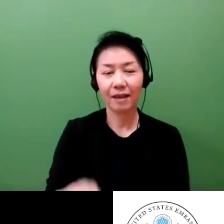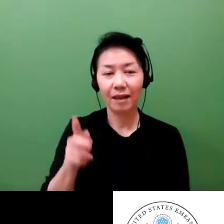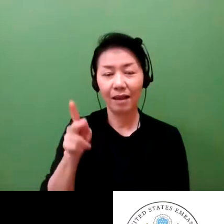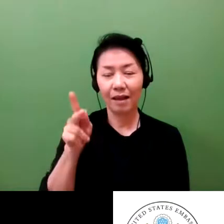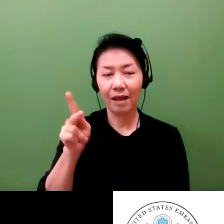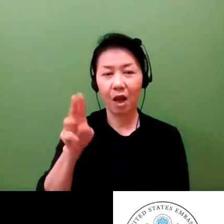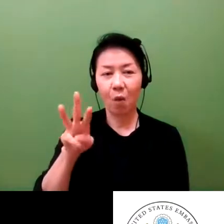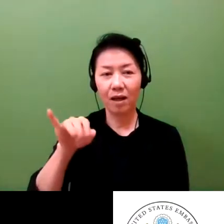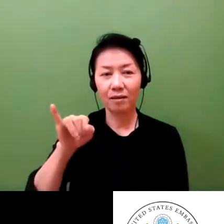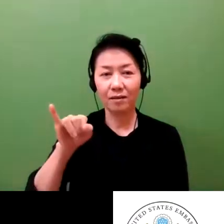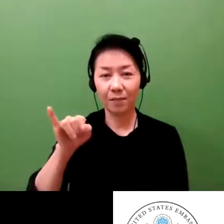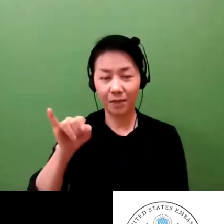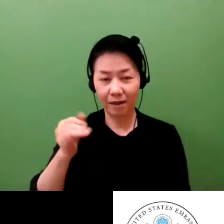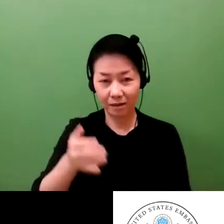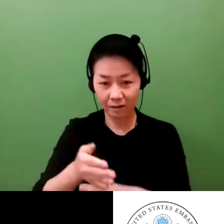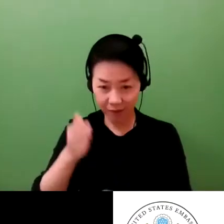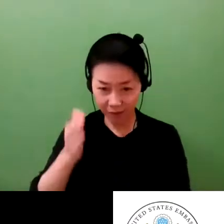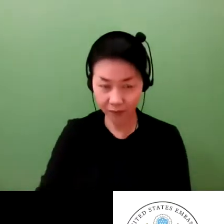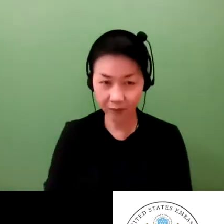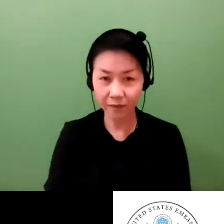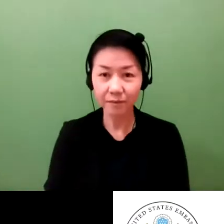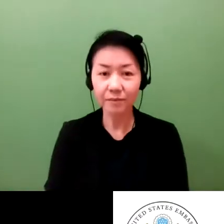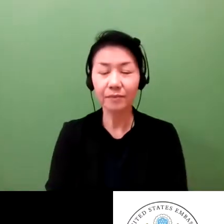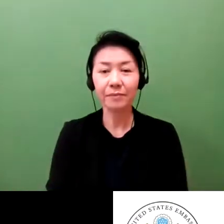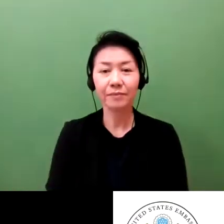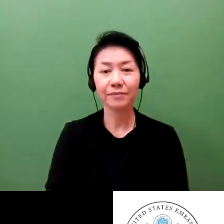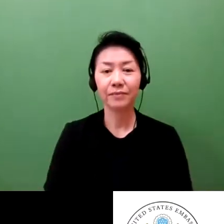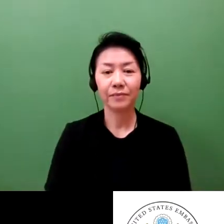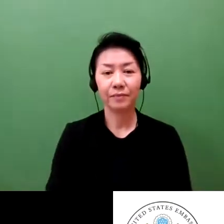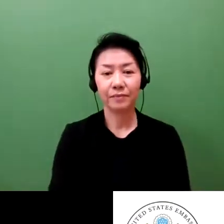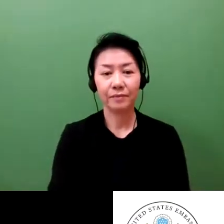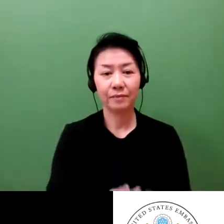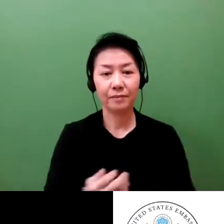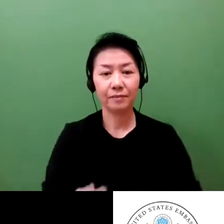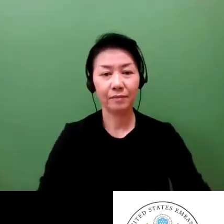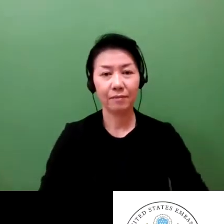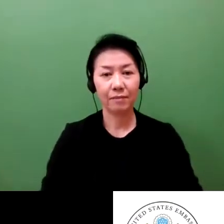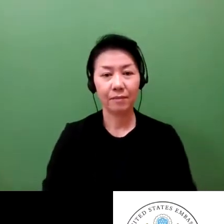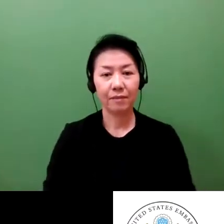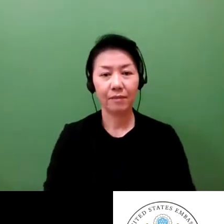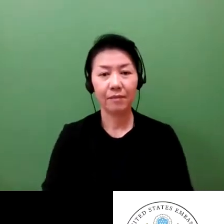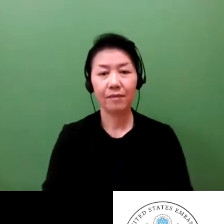I'd like to ask our panelists to explore in a little more detail